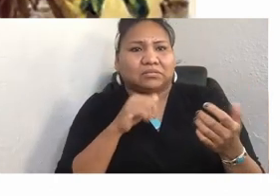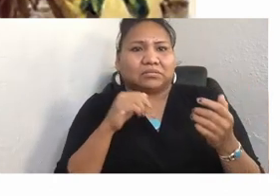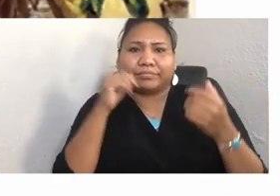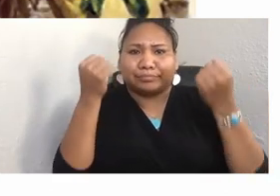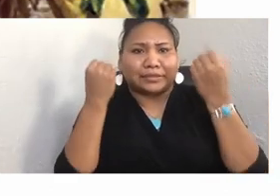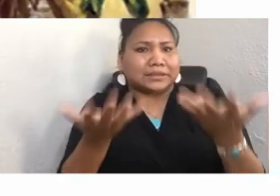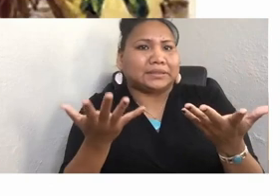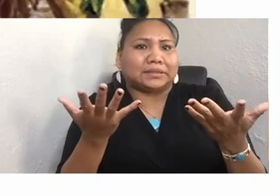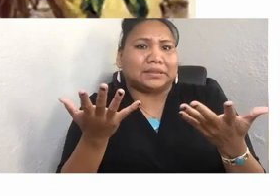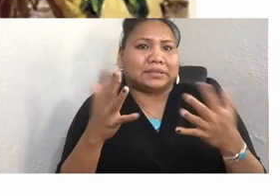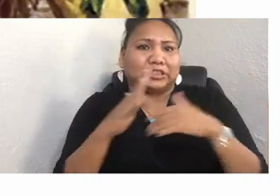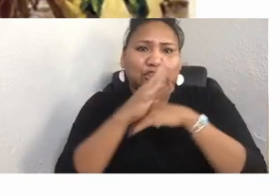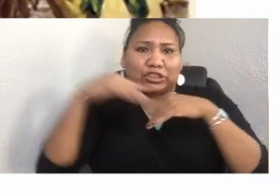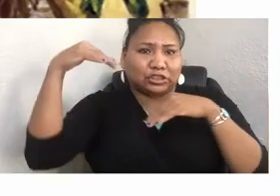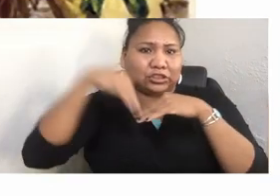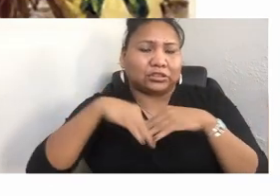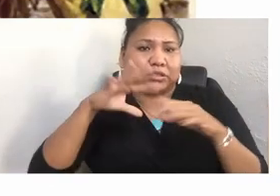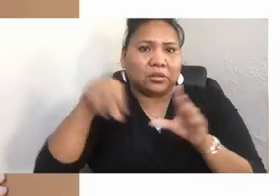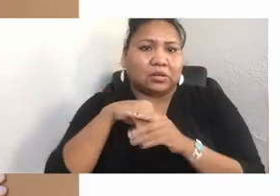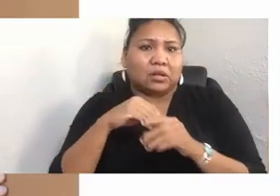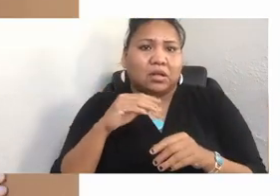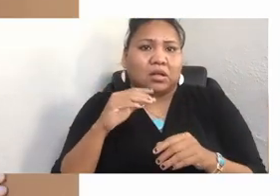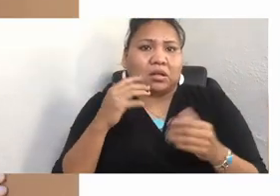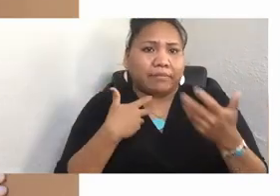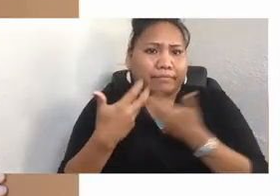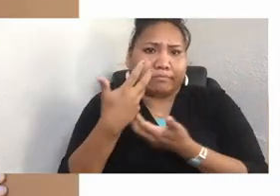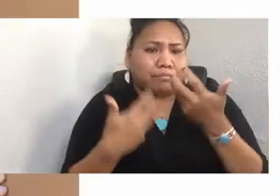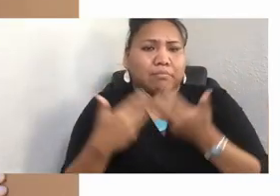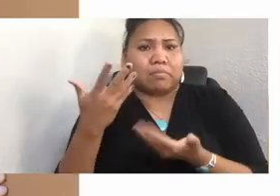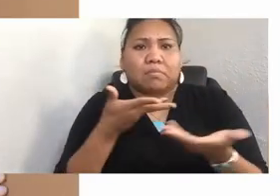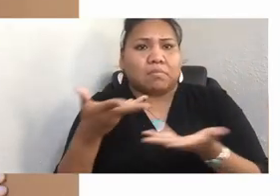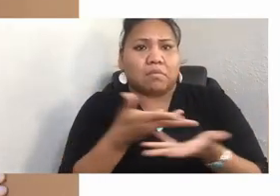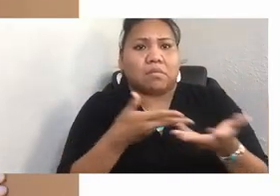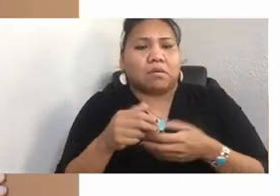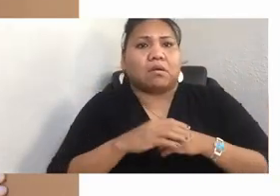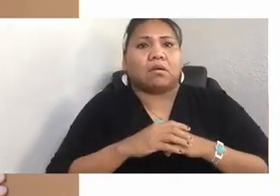As Dr. King told me, representation without us is representation done to us.